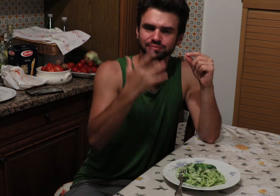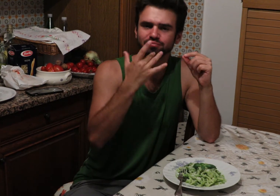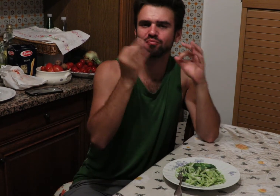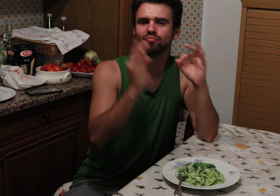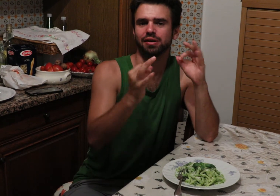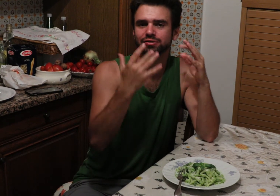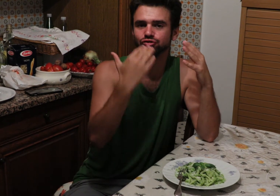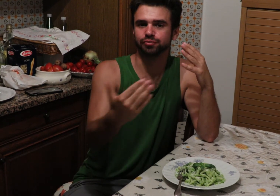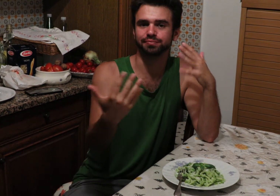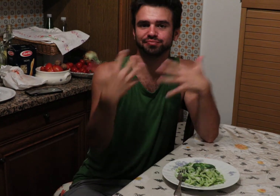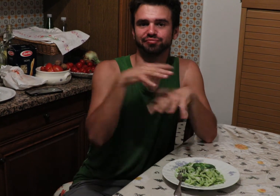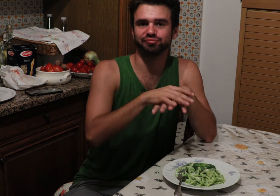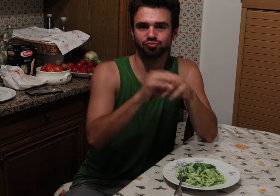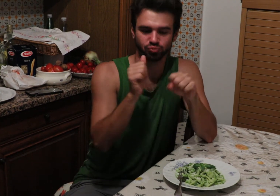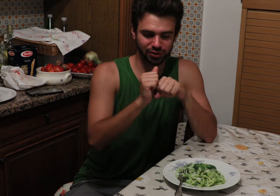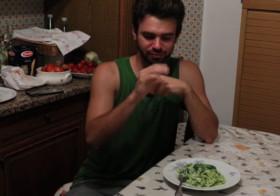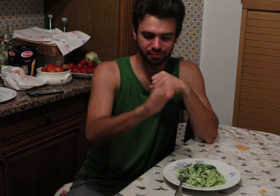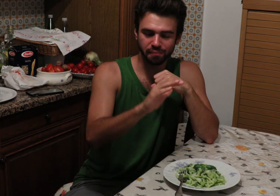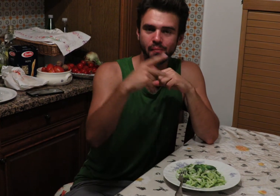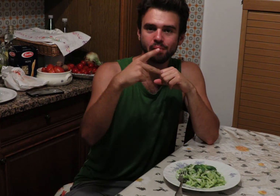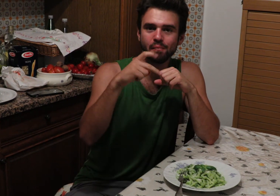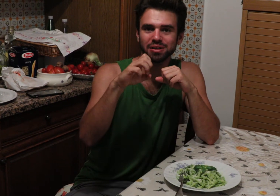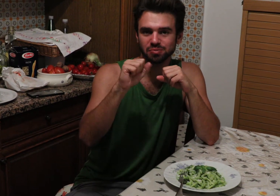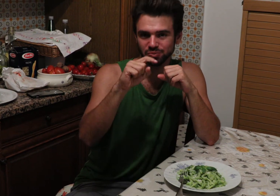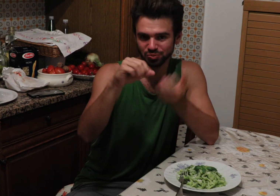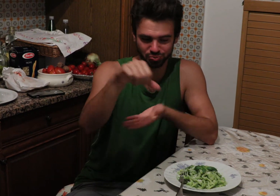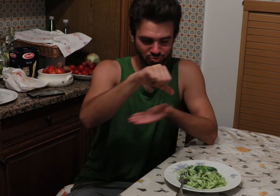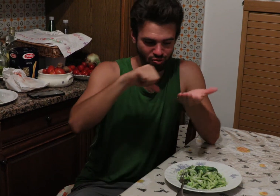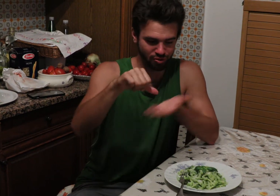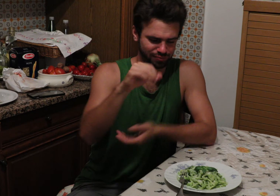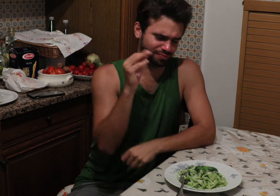While Genoa's trofie pasta is a good combination with a pesto sauce.